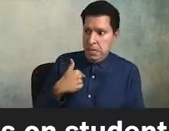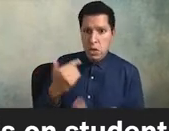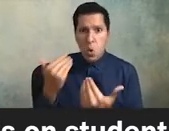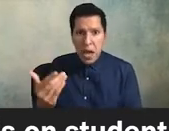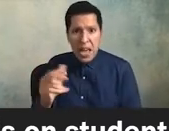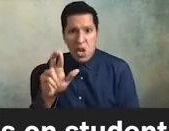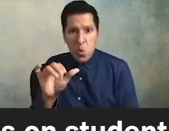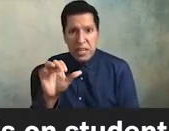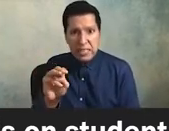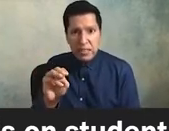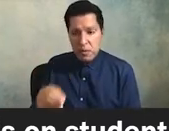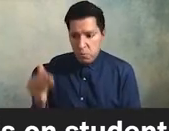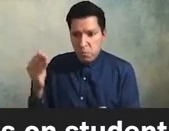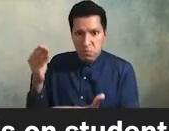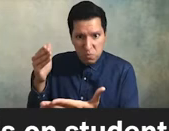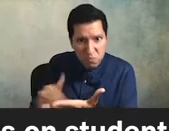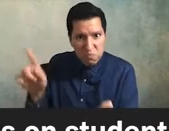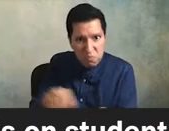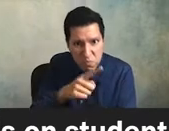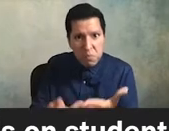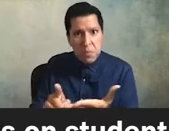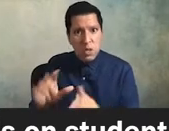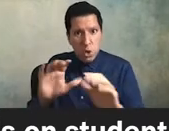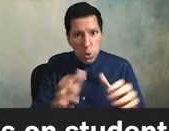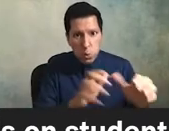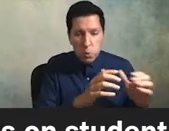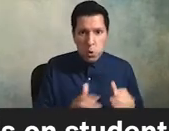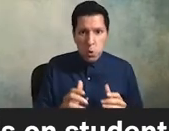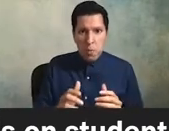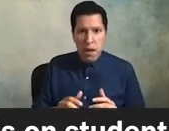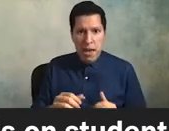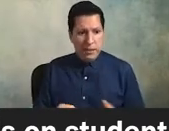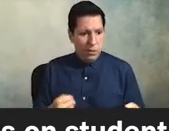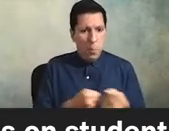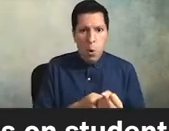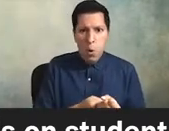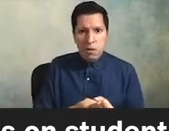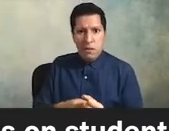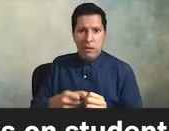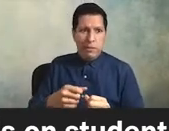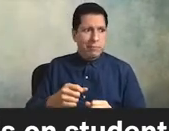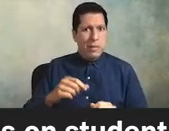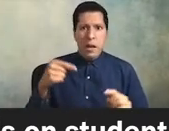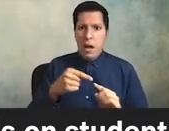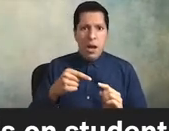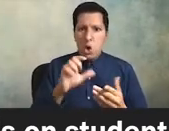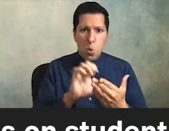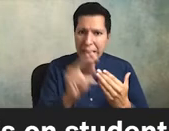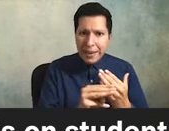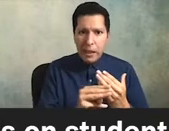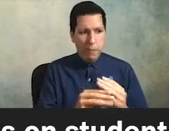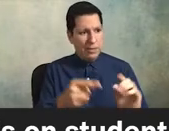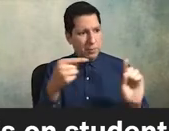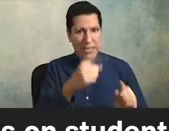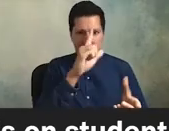racist things and uphold a colonialist curriculum um yeah no no my academic freedom doesn't give